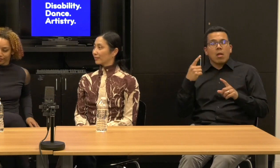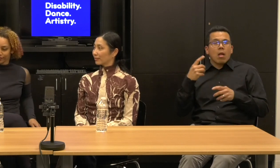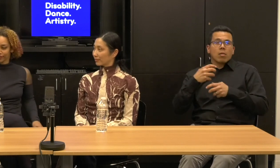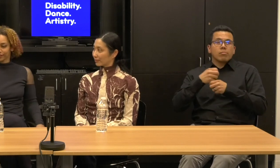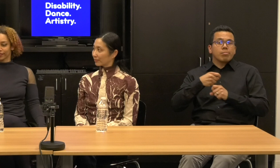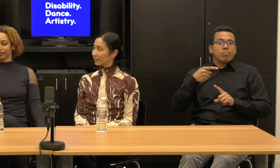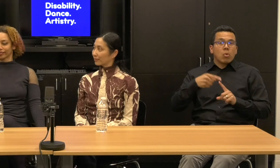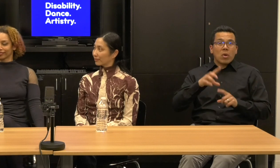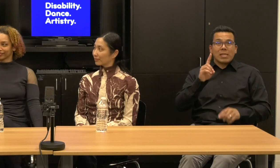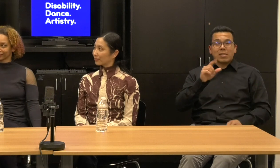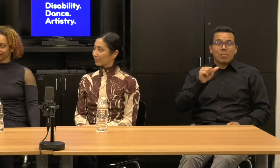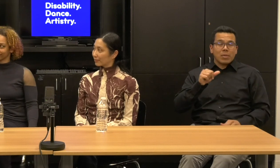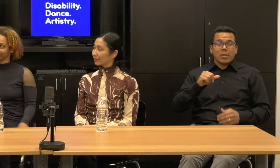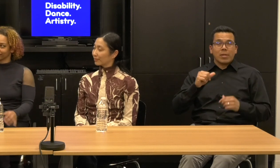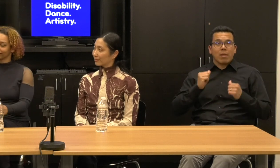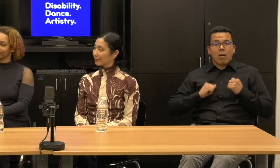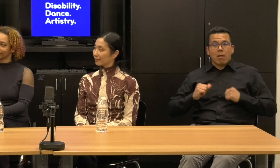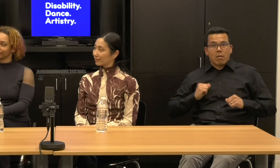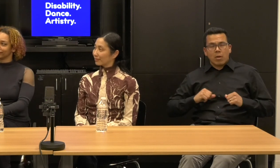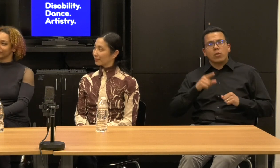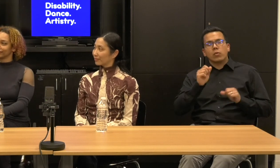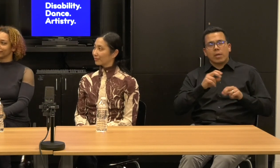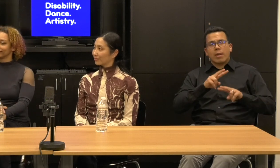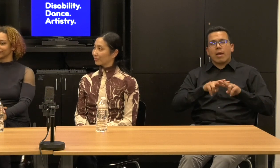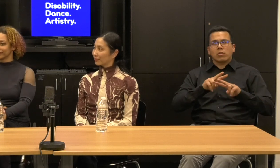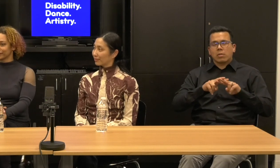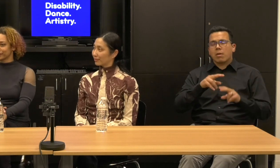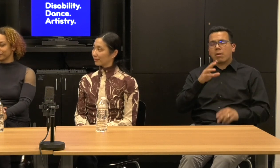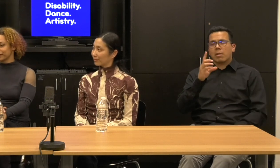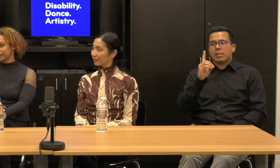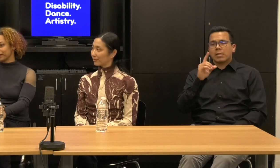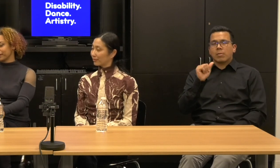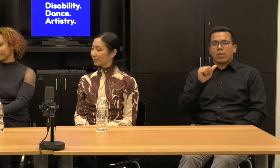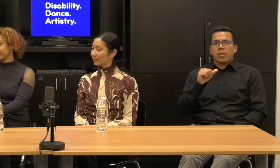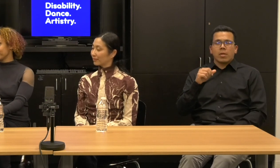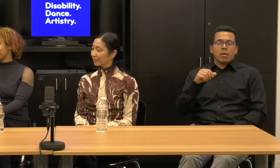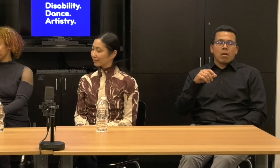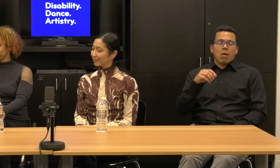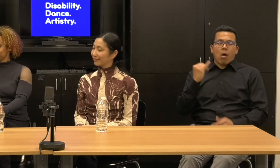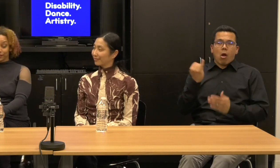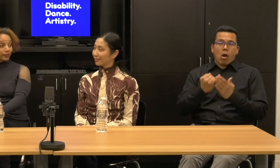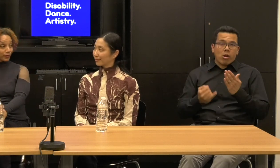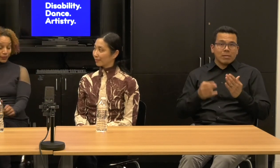Hashtag disability dance artistry to tag your stuff so we can see it.